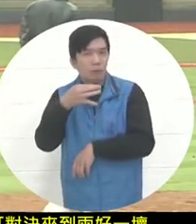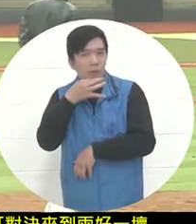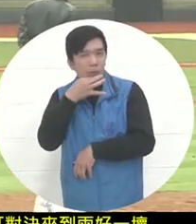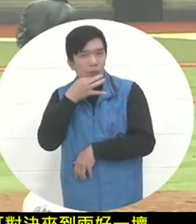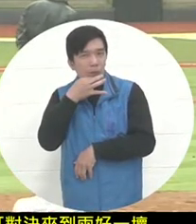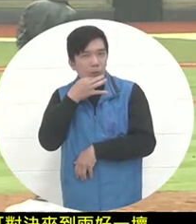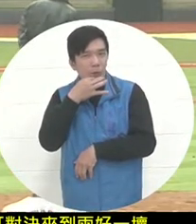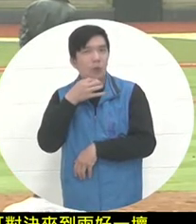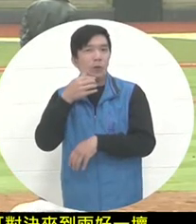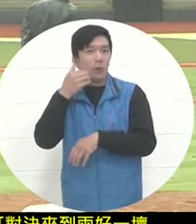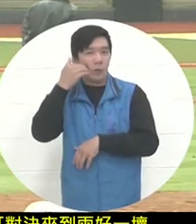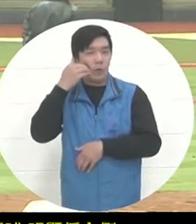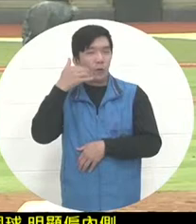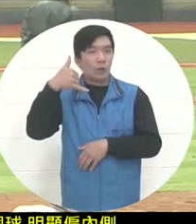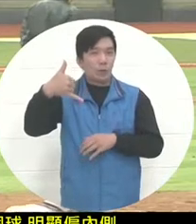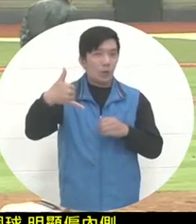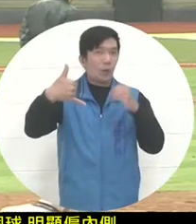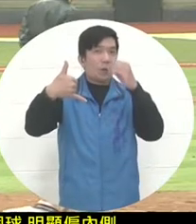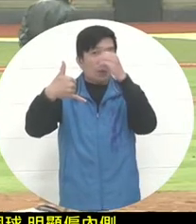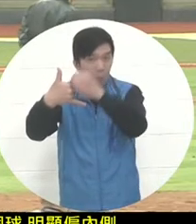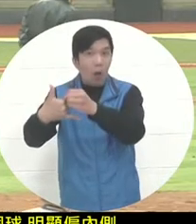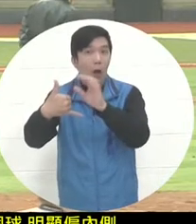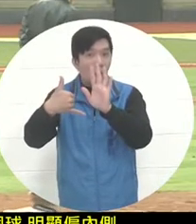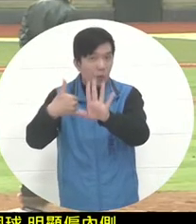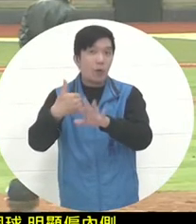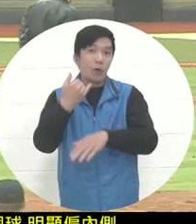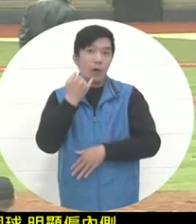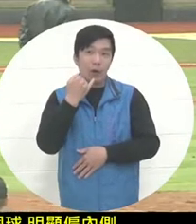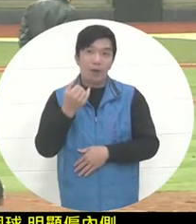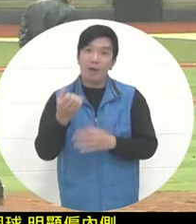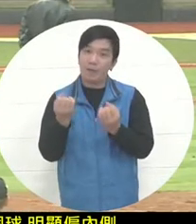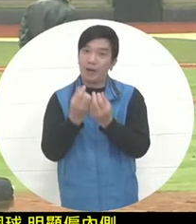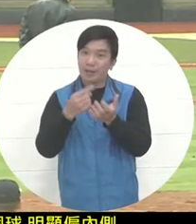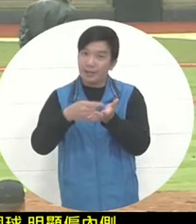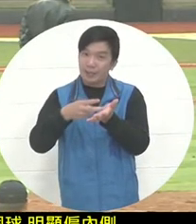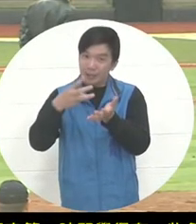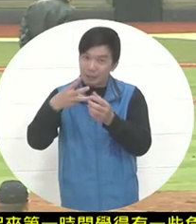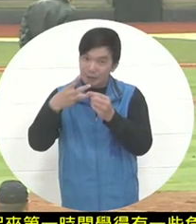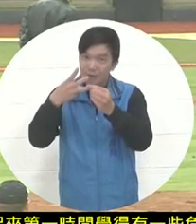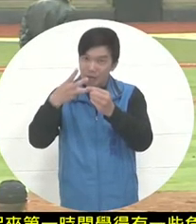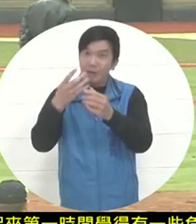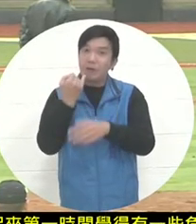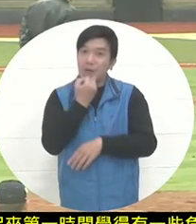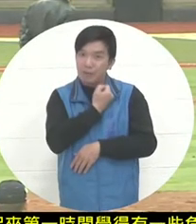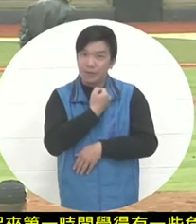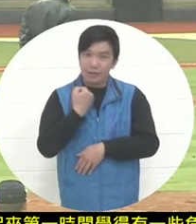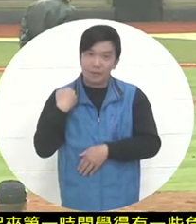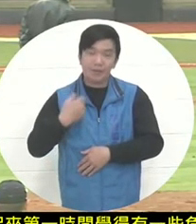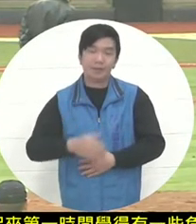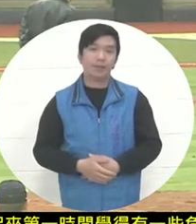If it really hit him again, it would be too dangerous. It is relatively rare that three batters in a row were beaten by the same pitcher with